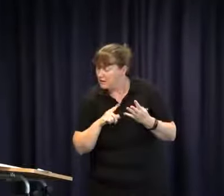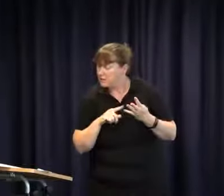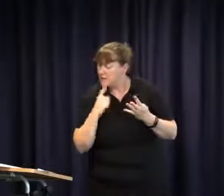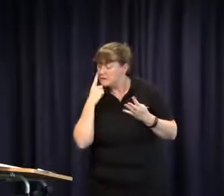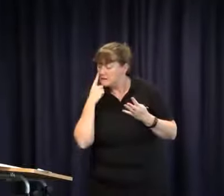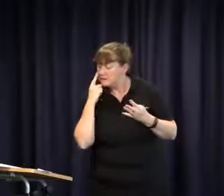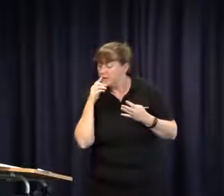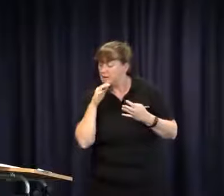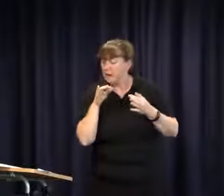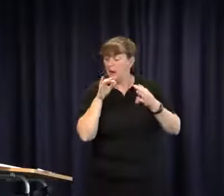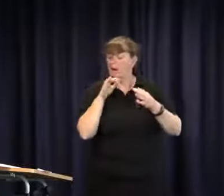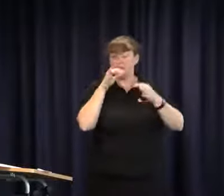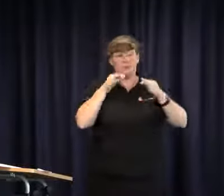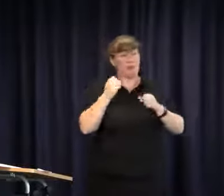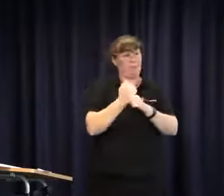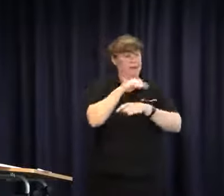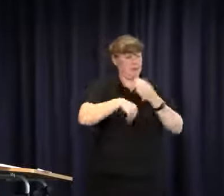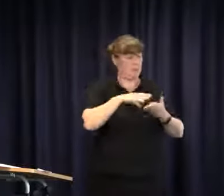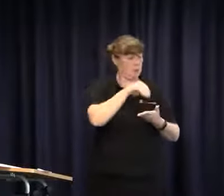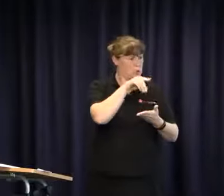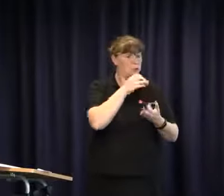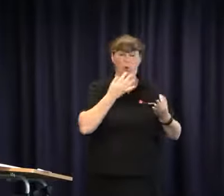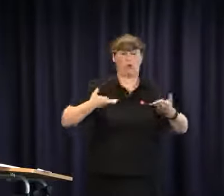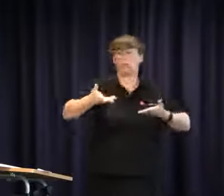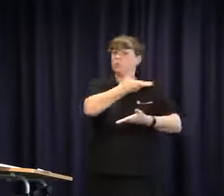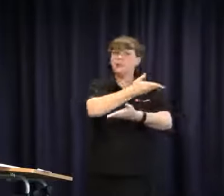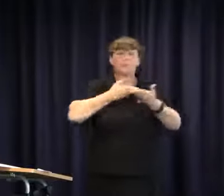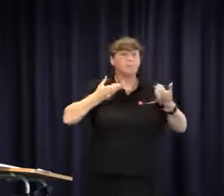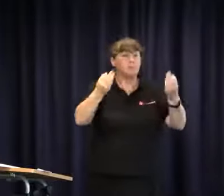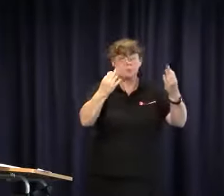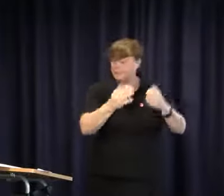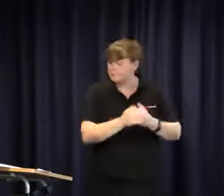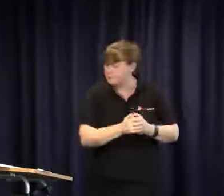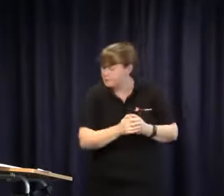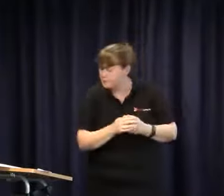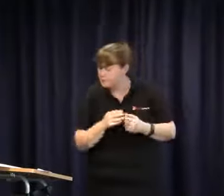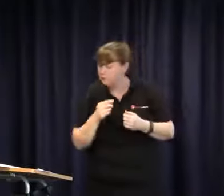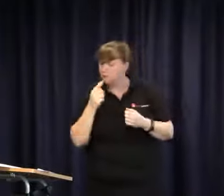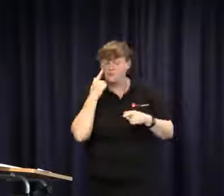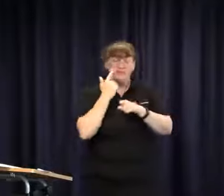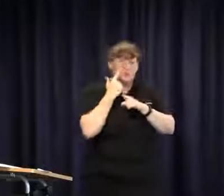not qualified. We have seen conversations around decision making with regards to the